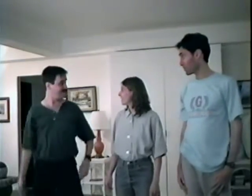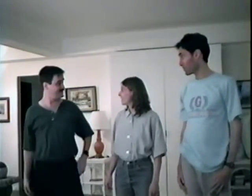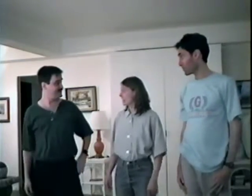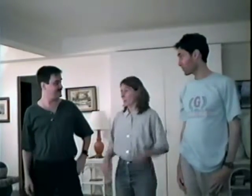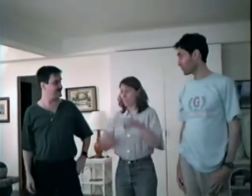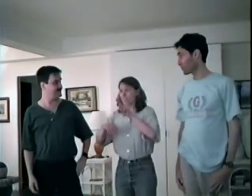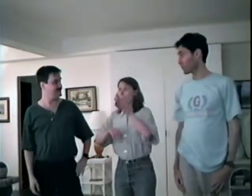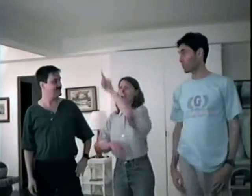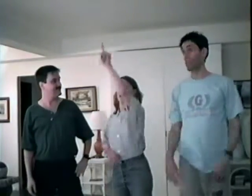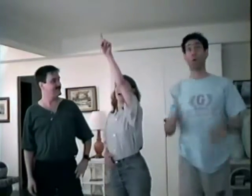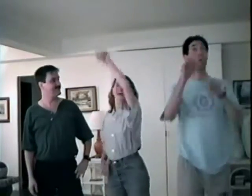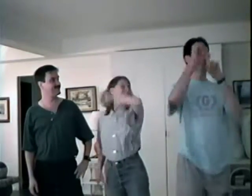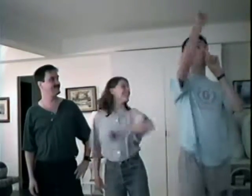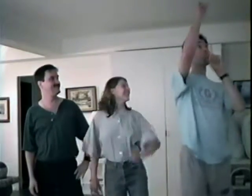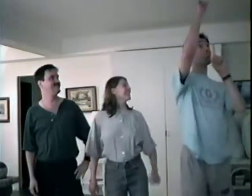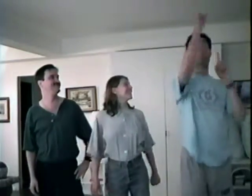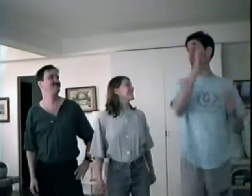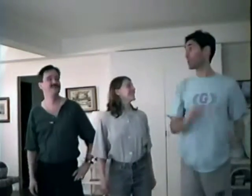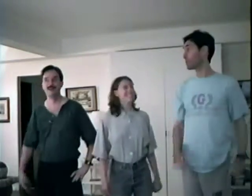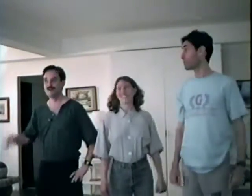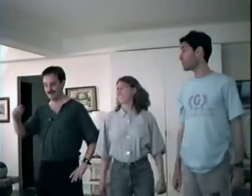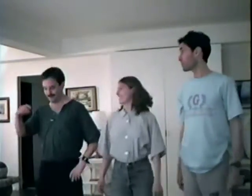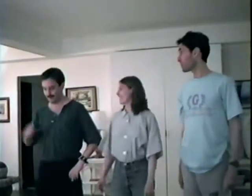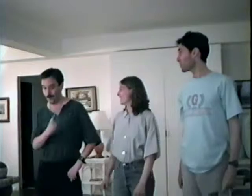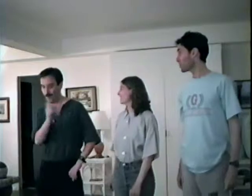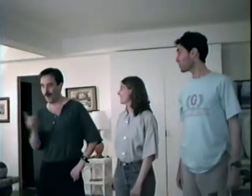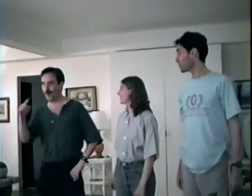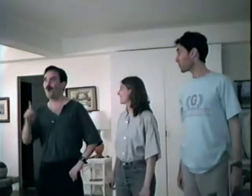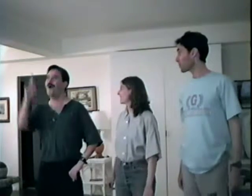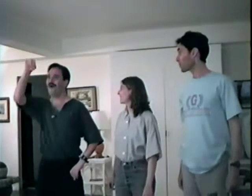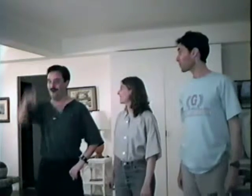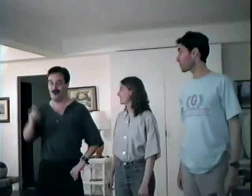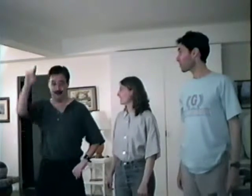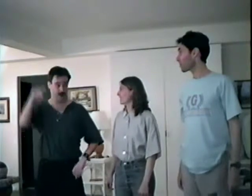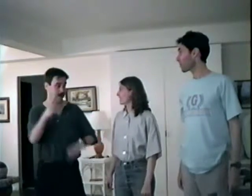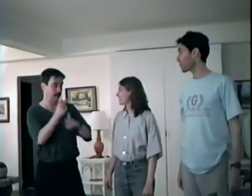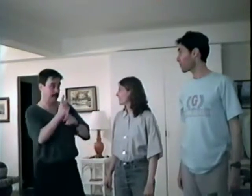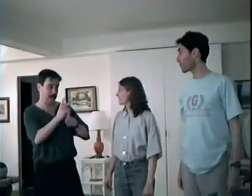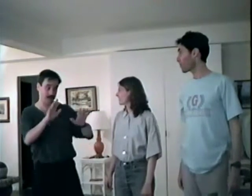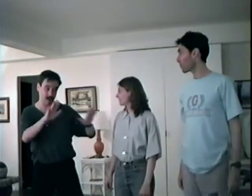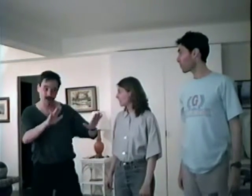Flying !, Flying, Flying! Over bed, over chair, Duck your head, clear the air